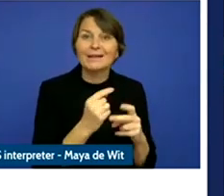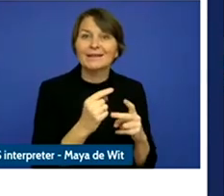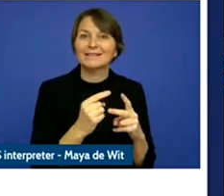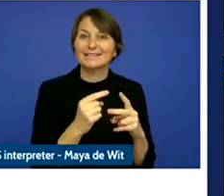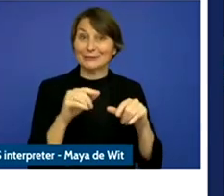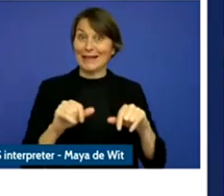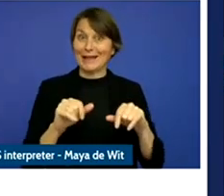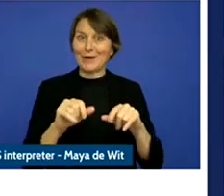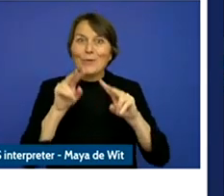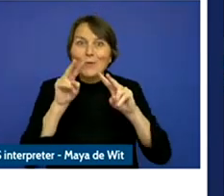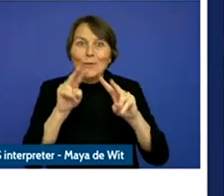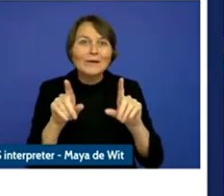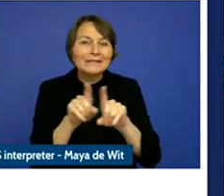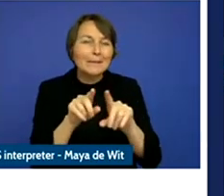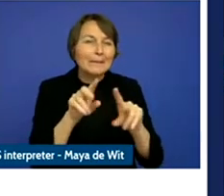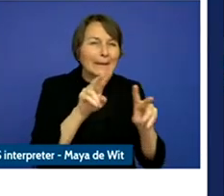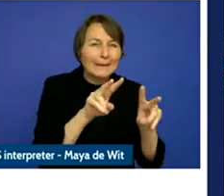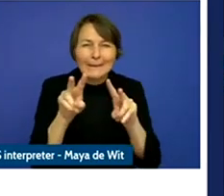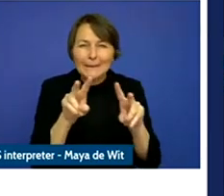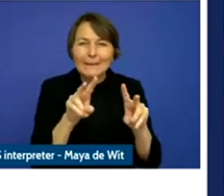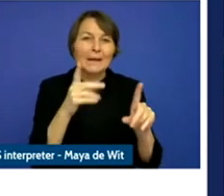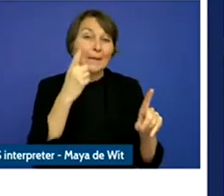today pay very close attention.